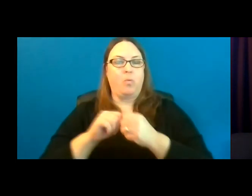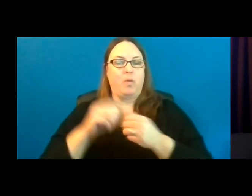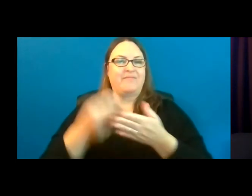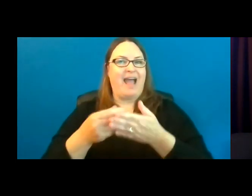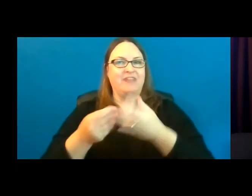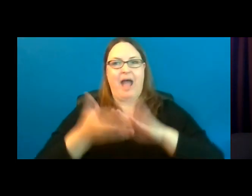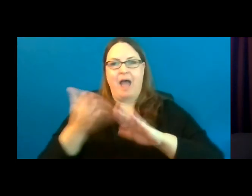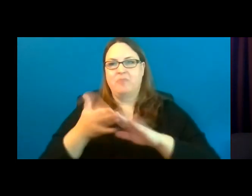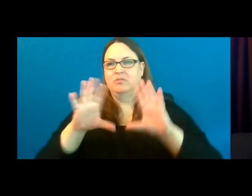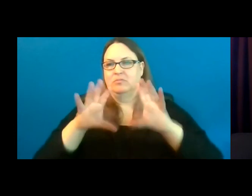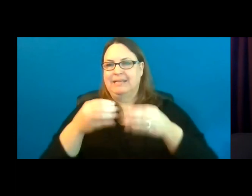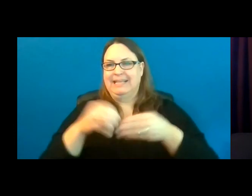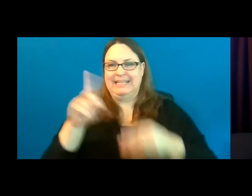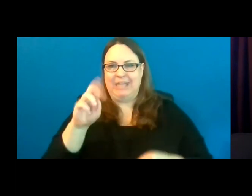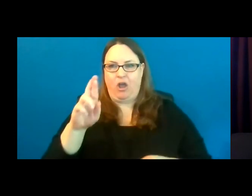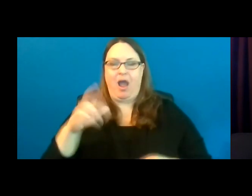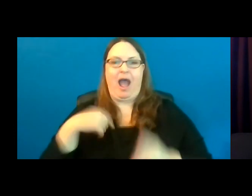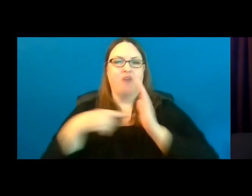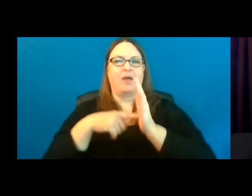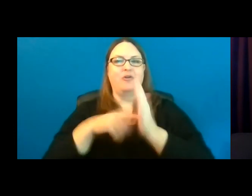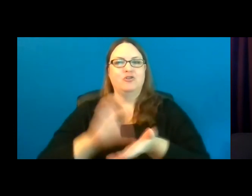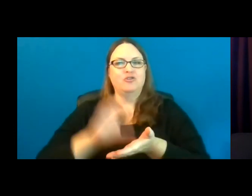I represent the grants unit on the DNR accessibility team.